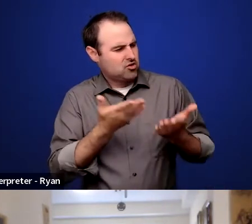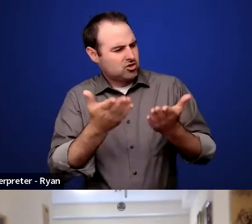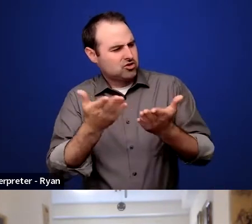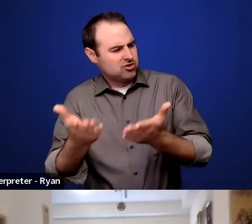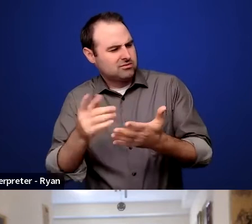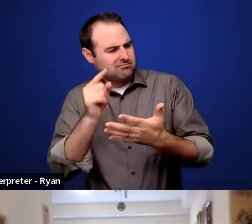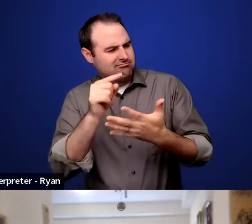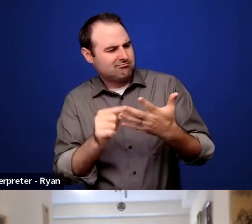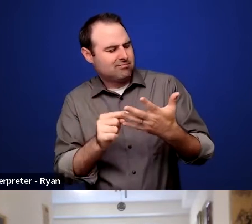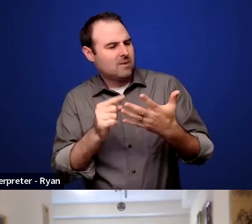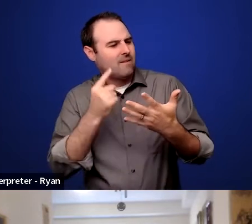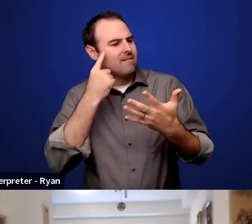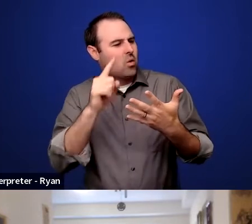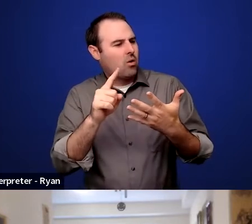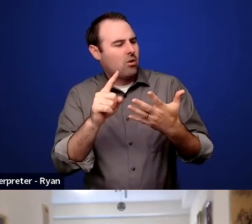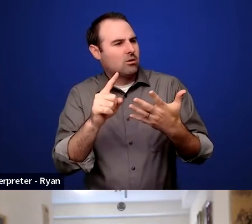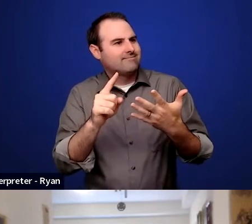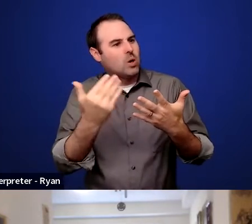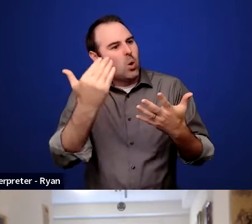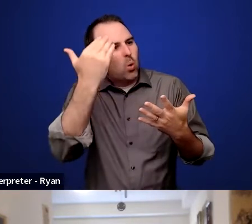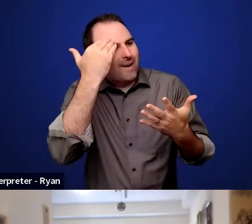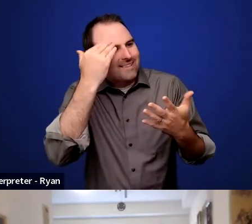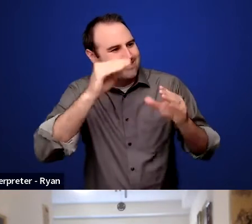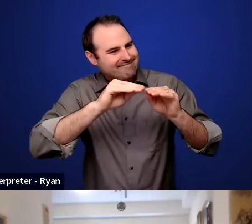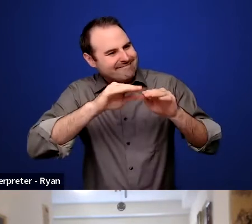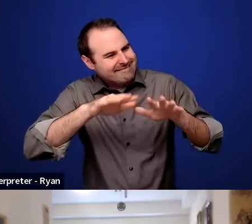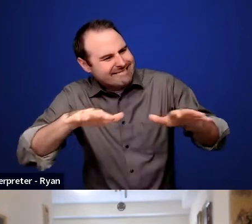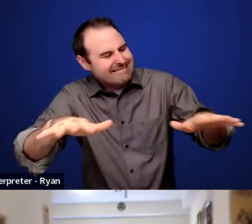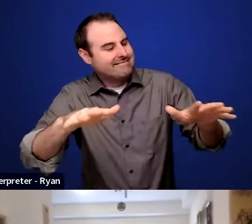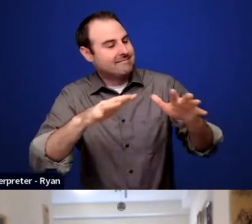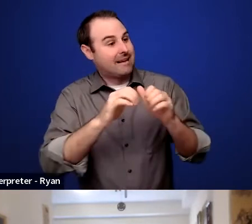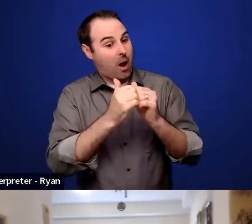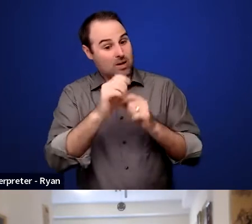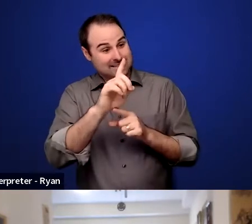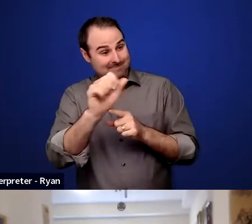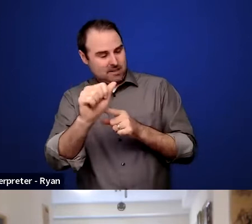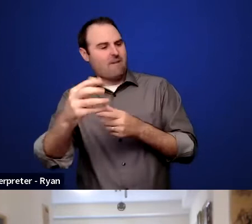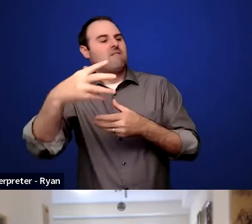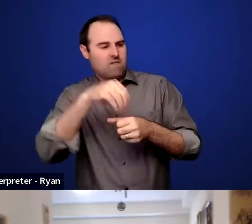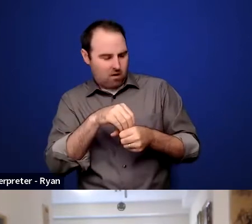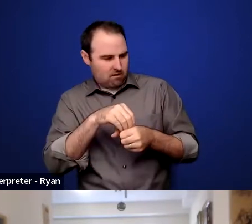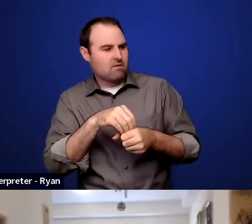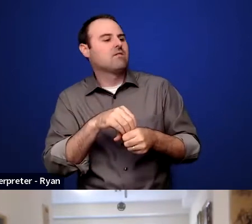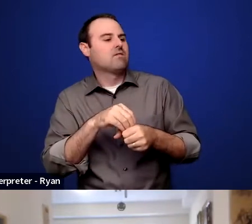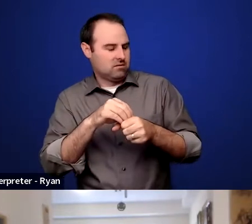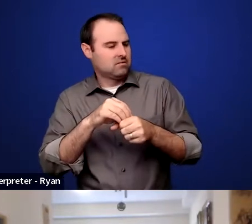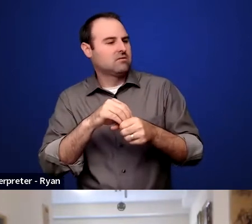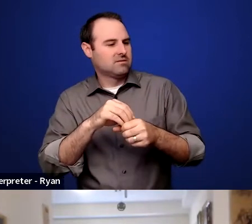about how disability actually is part of diversity, equity, inclusion- I think we need to get rid of the word "awareness". Okay.